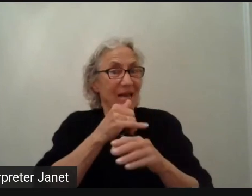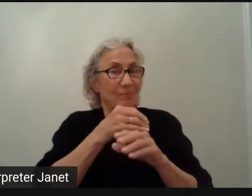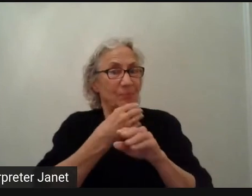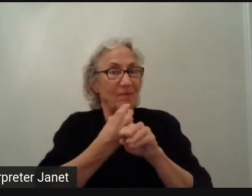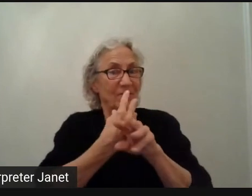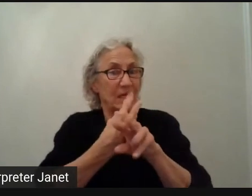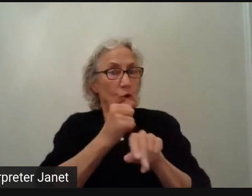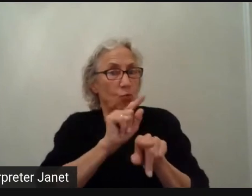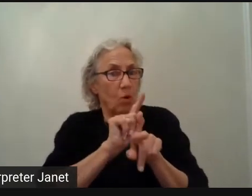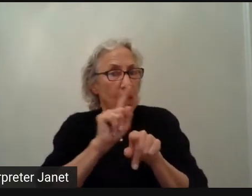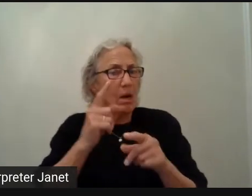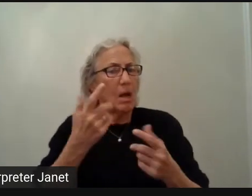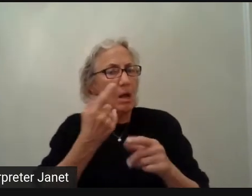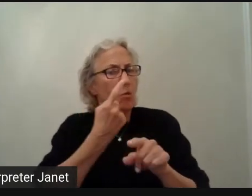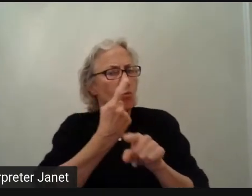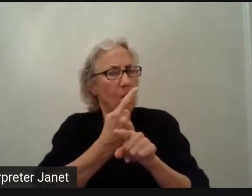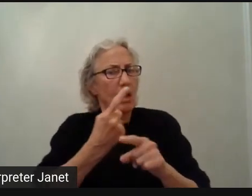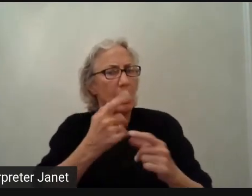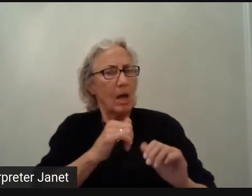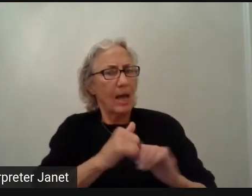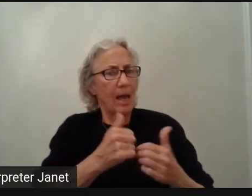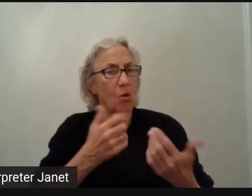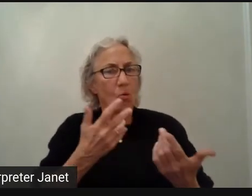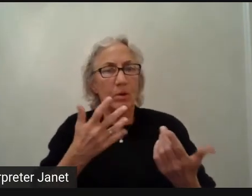This is not about painting the website.